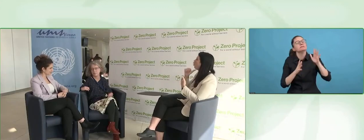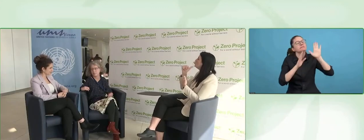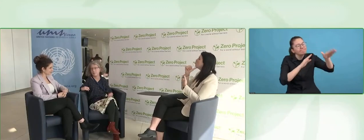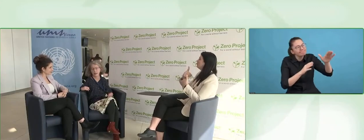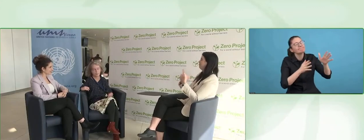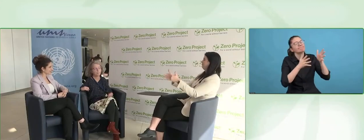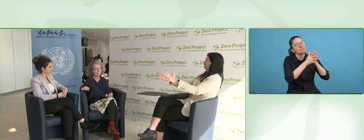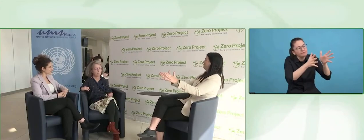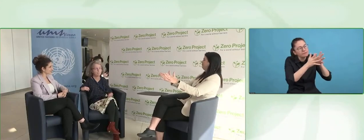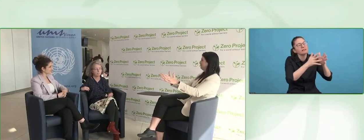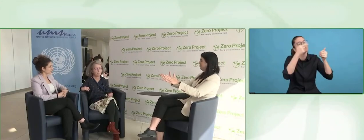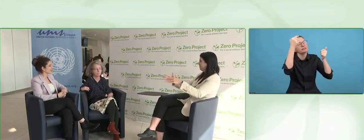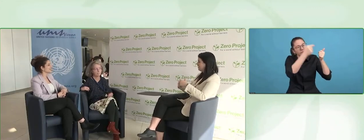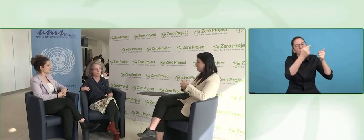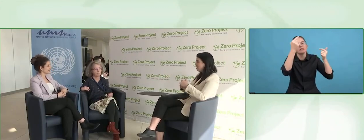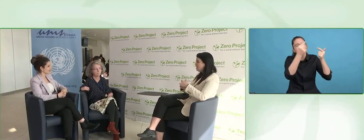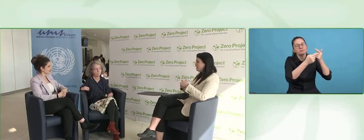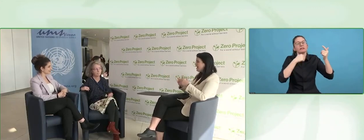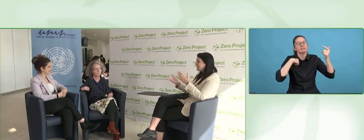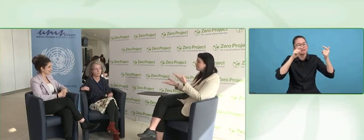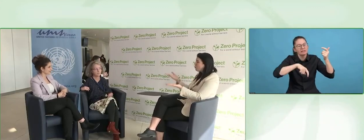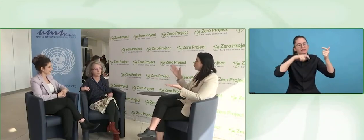We cannot yell all the time.